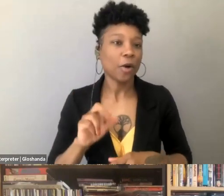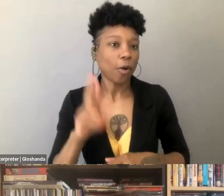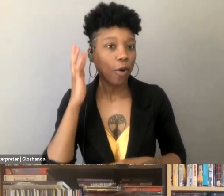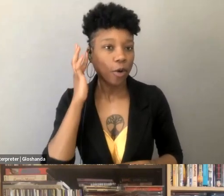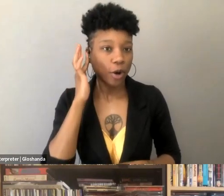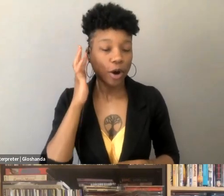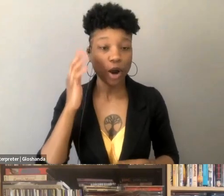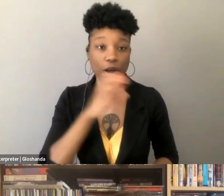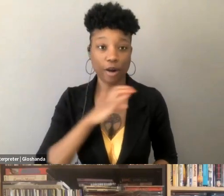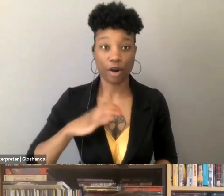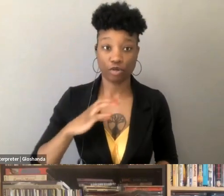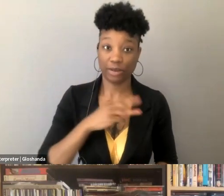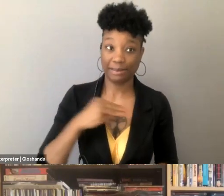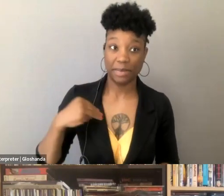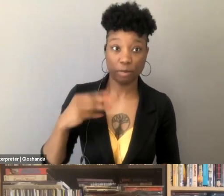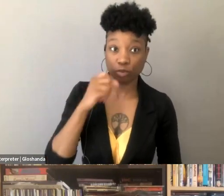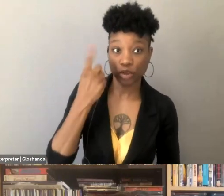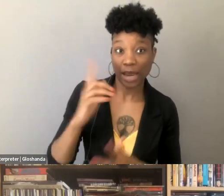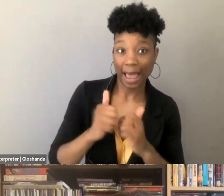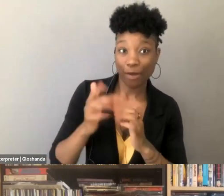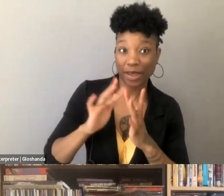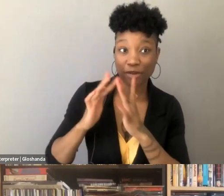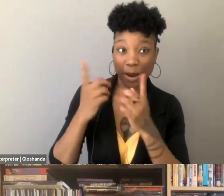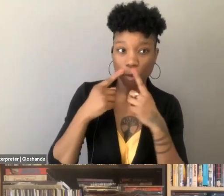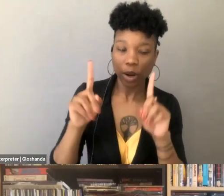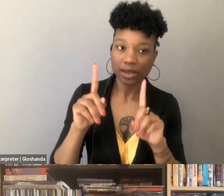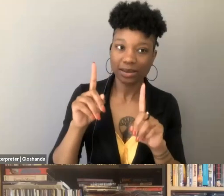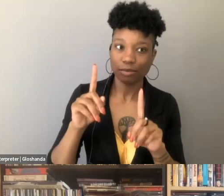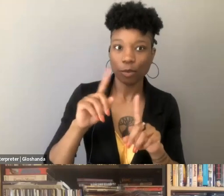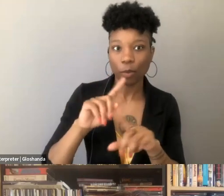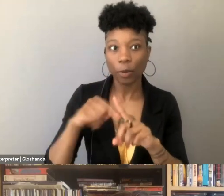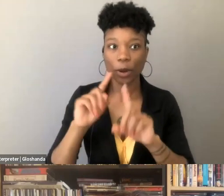how the internet works at hearings, but in reality, it actually speaks to how pervasive